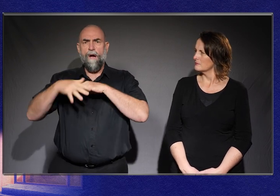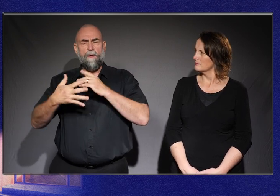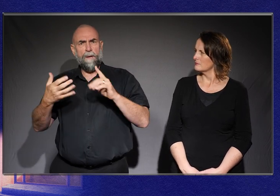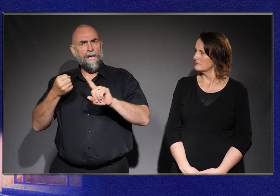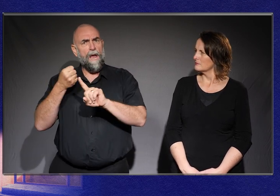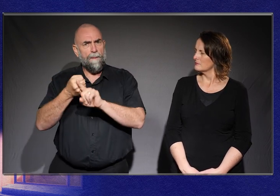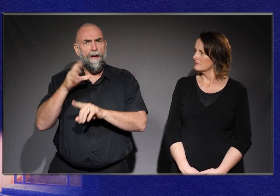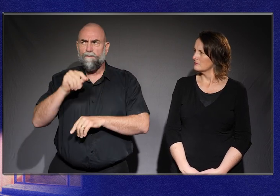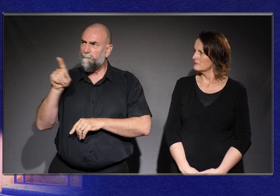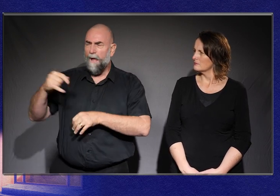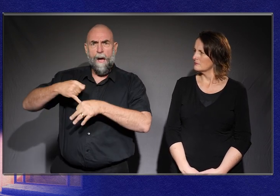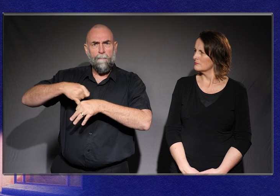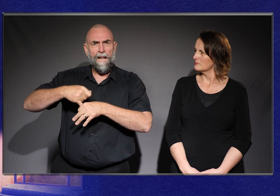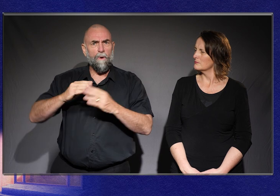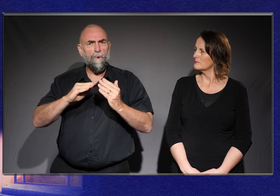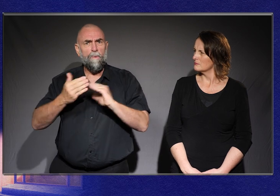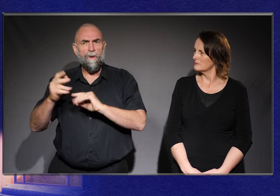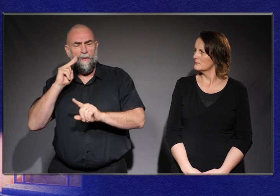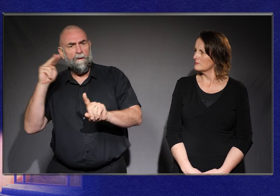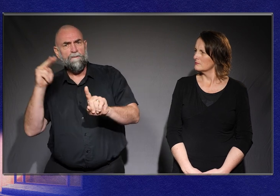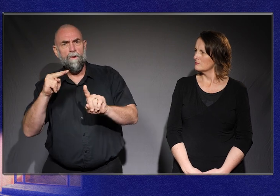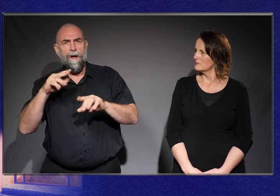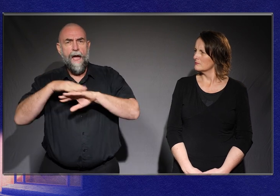views had on how their parents saw them.